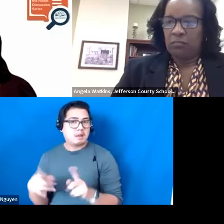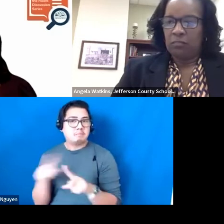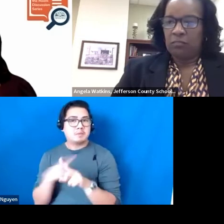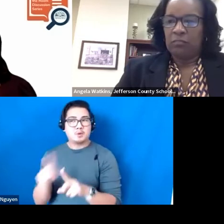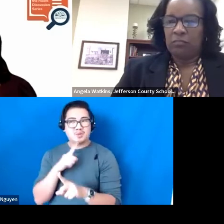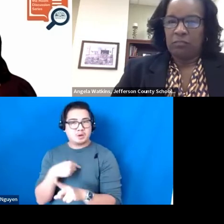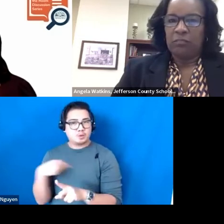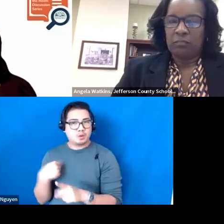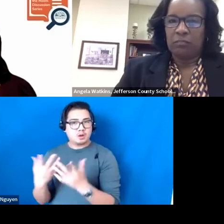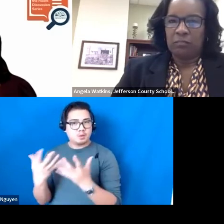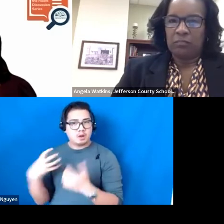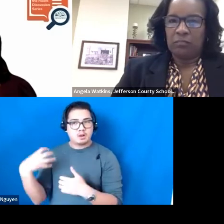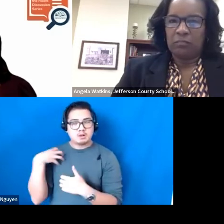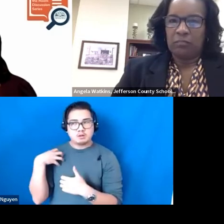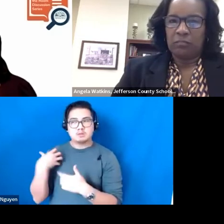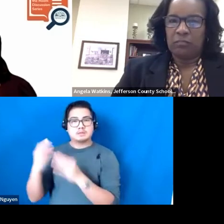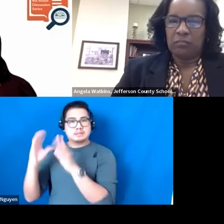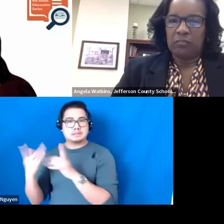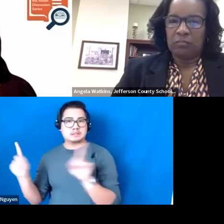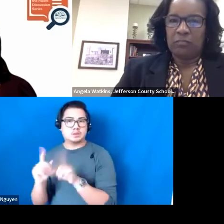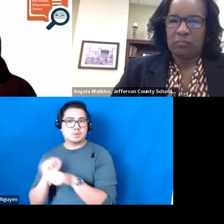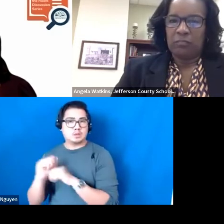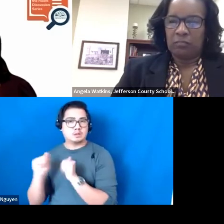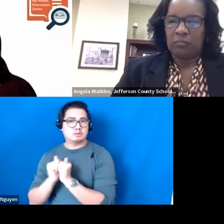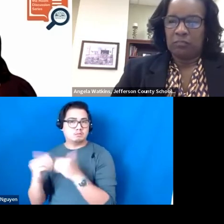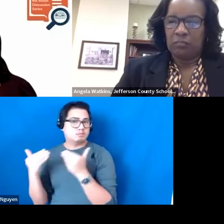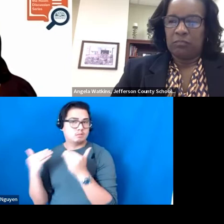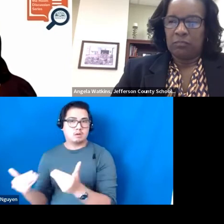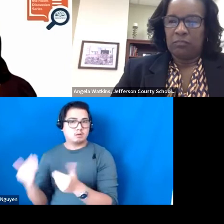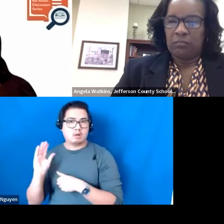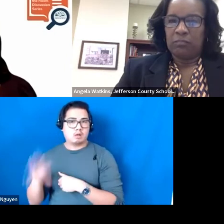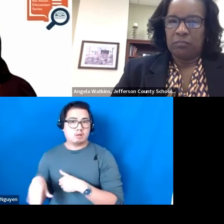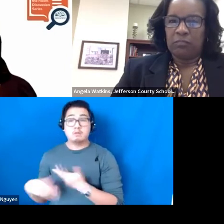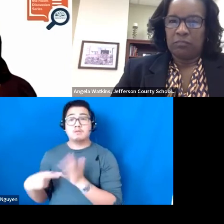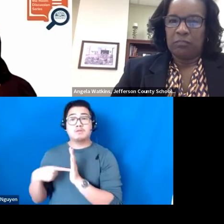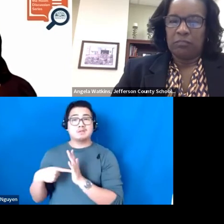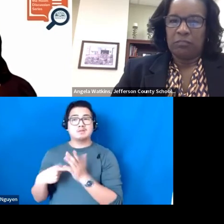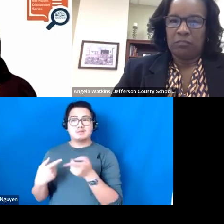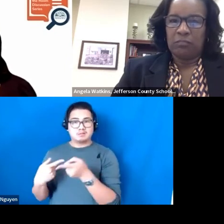side by side and that professional learning opportunity, like Dr. Booker mentioned.